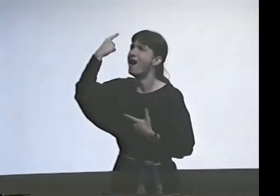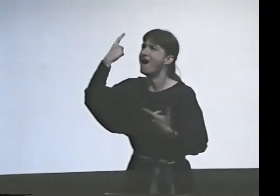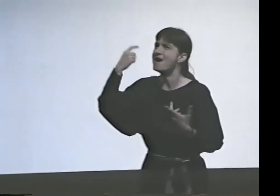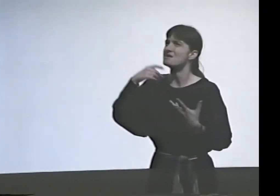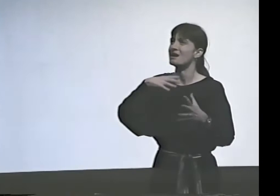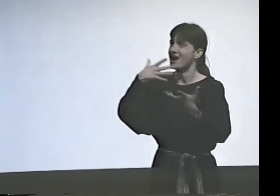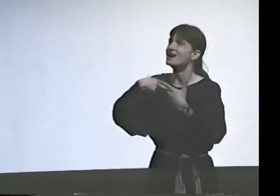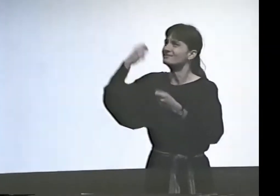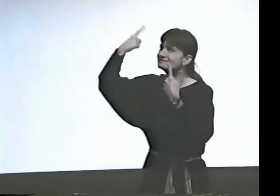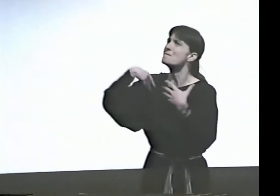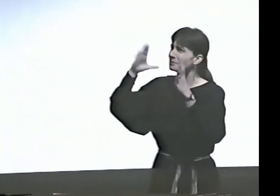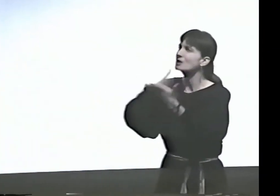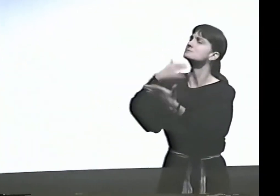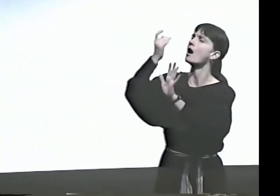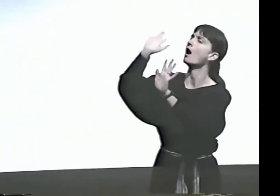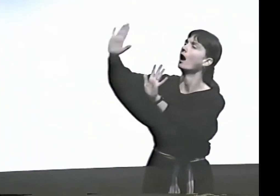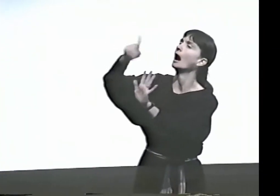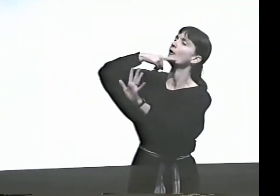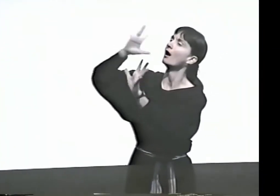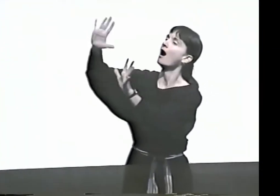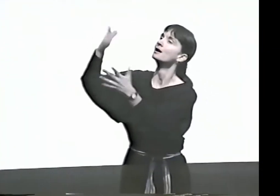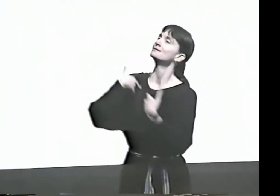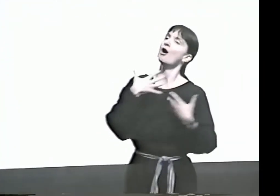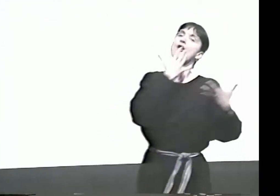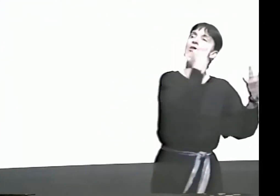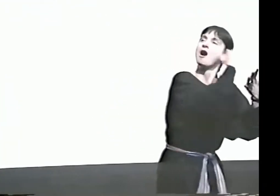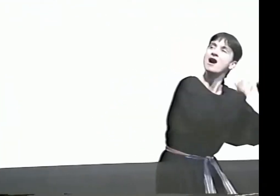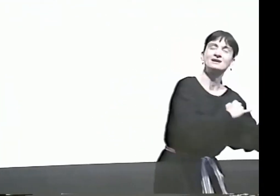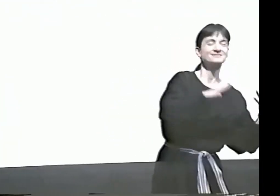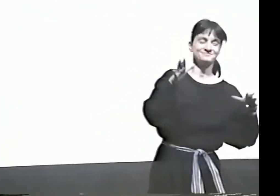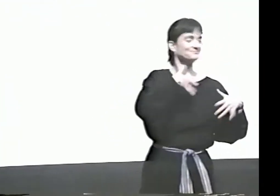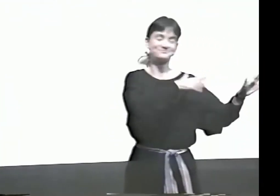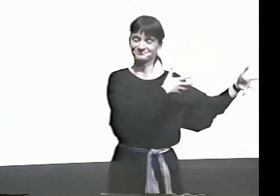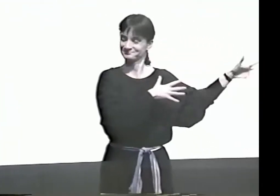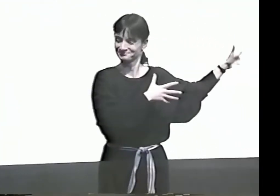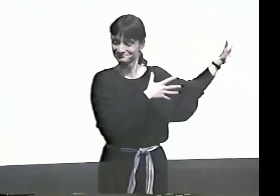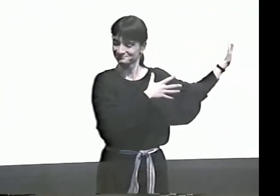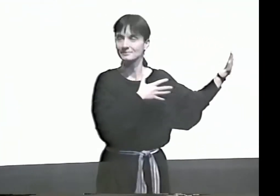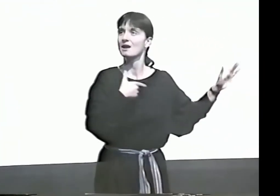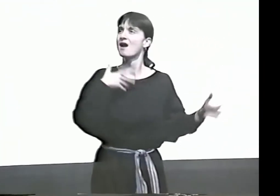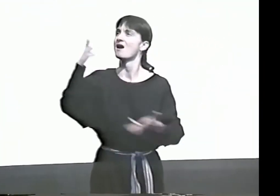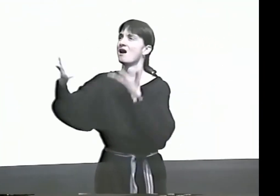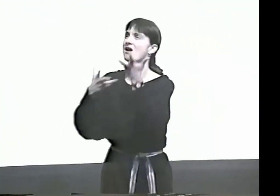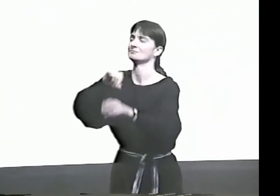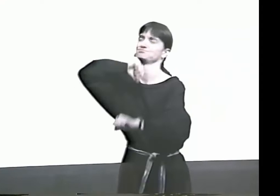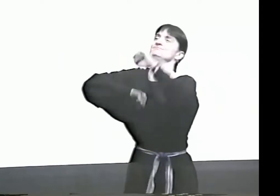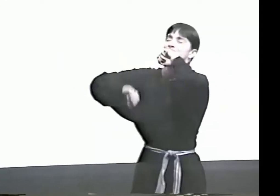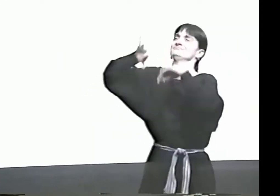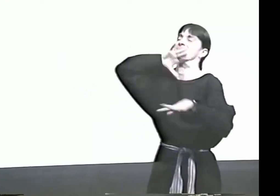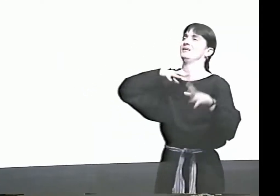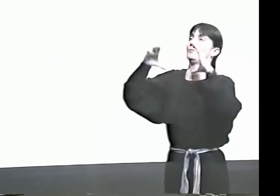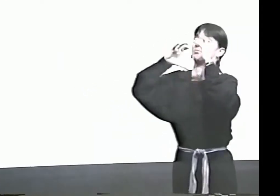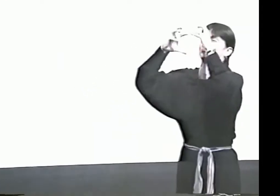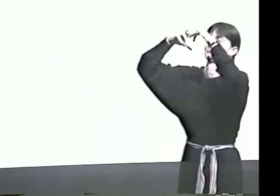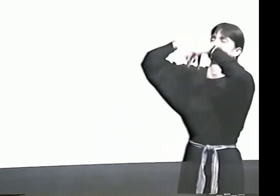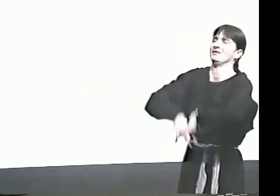AND I SAID, "YES. YES. I CAN. "I CAN UNDERSTAND MUSIC, YOU KNOW? I CAN RELATE IT TO THE COLORS THAT I HAVE IN MY ARTWORK." HE SAID, "NO, NO."